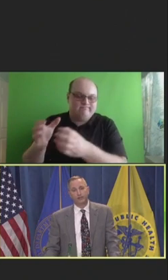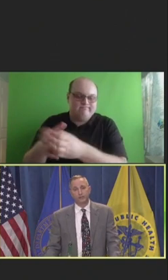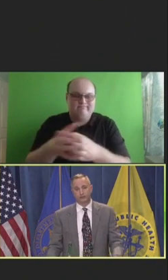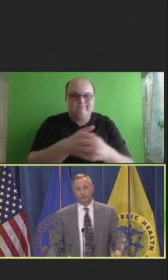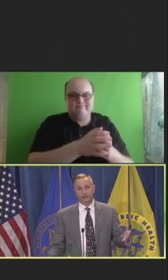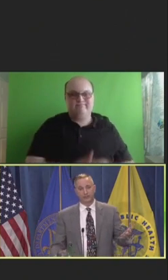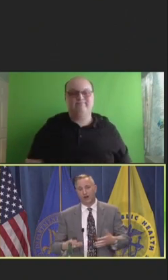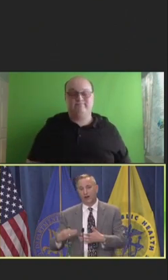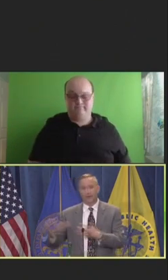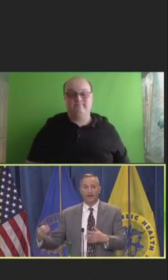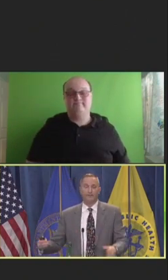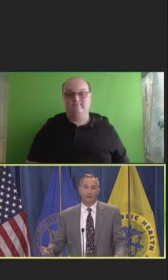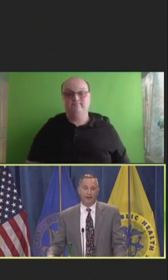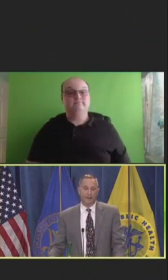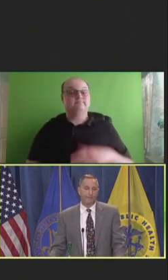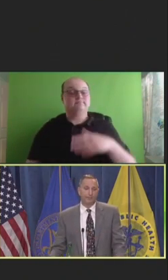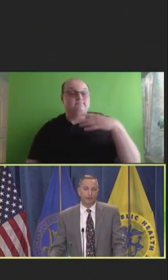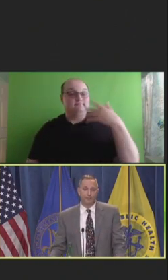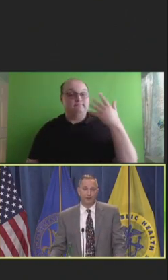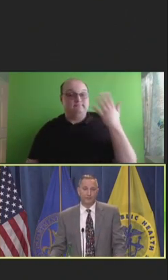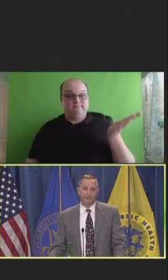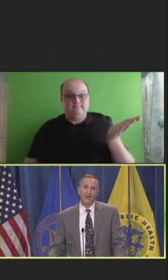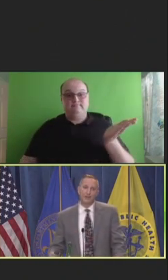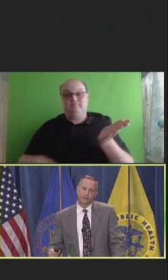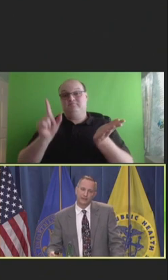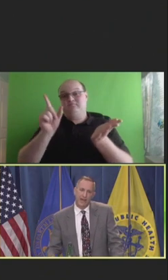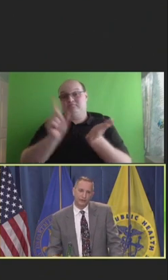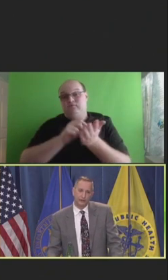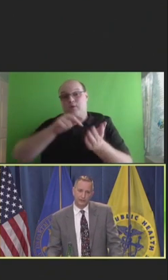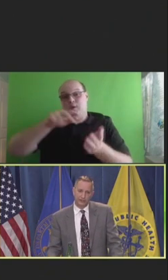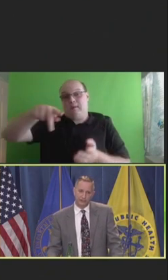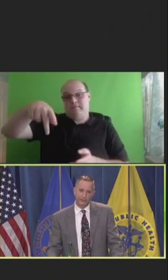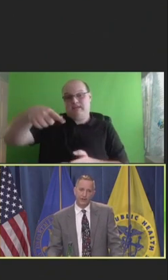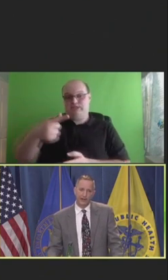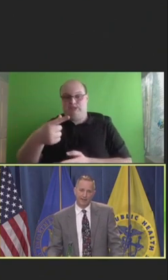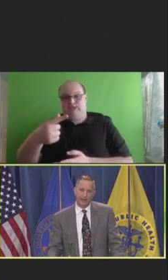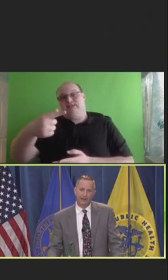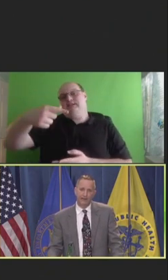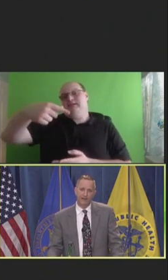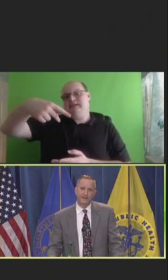News, which is an arm of The Public Good Projects, which now shows -- and this report came out